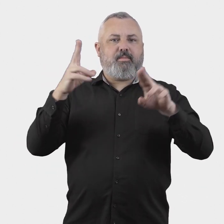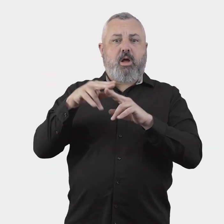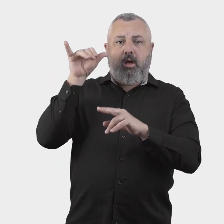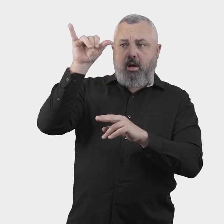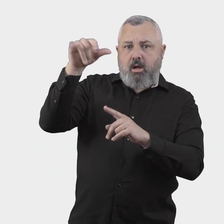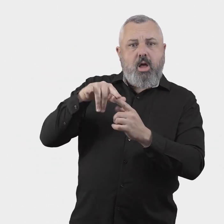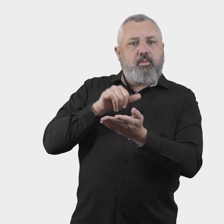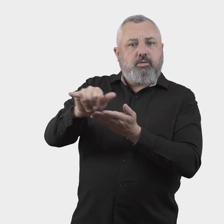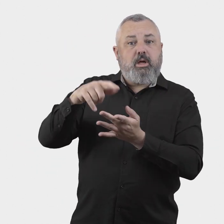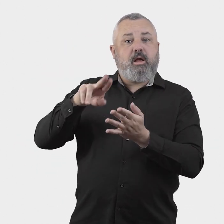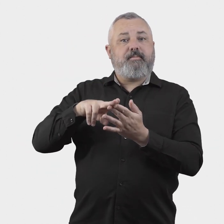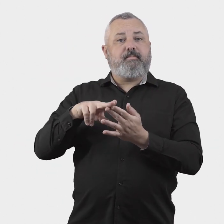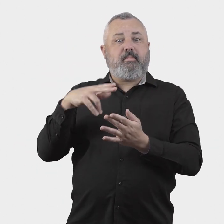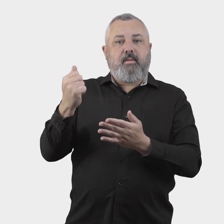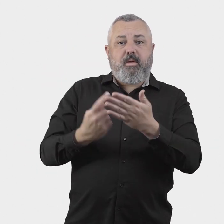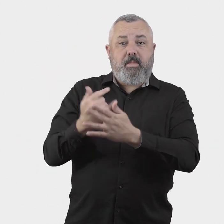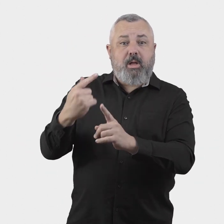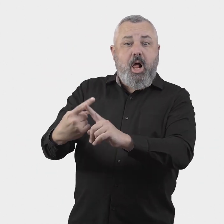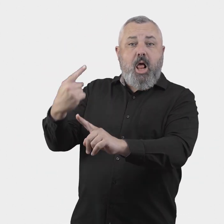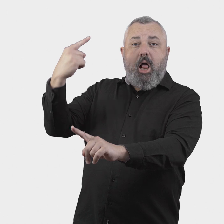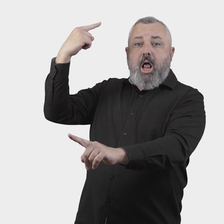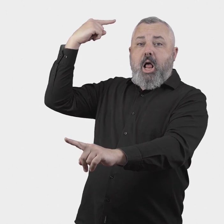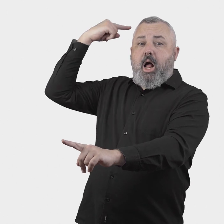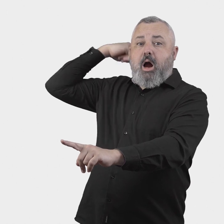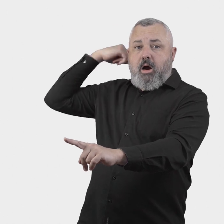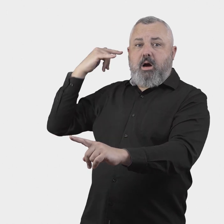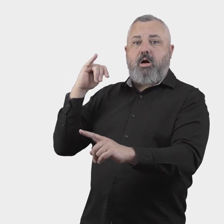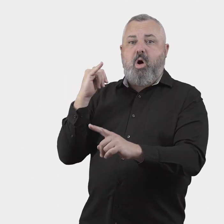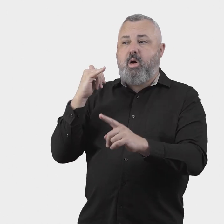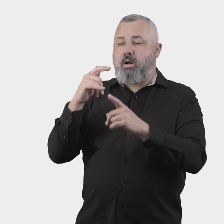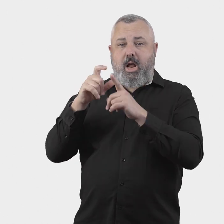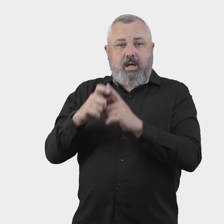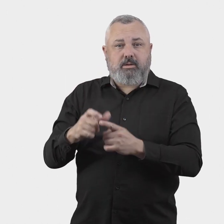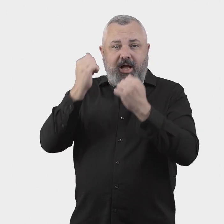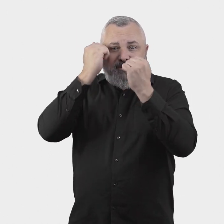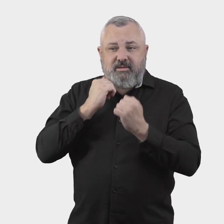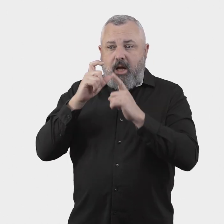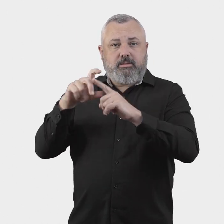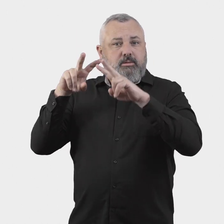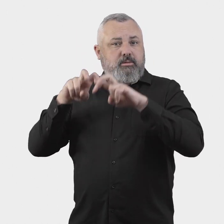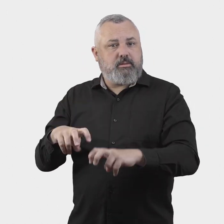support consideration of a complaint, the government considers it appropriate to impose a time limit for